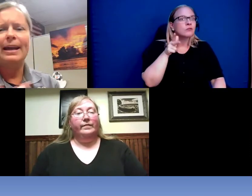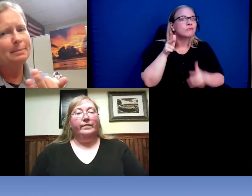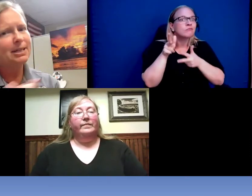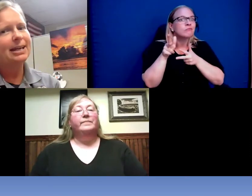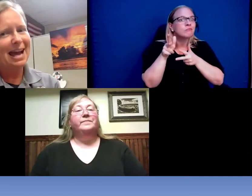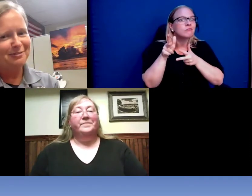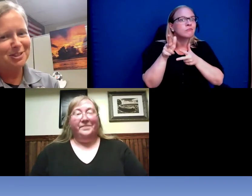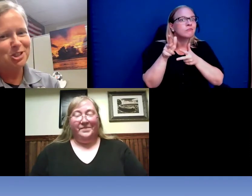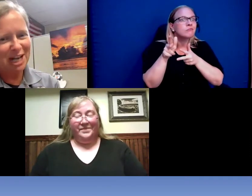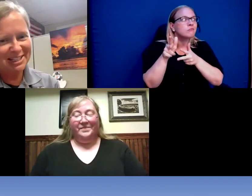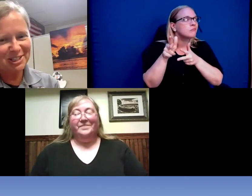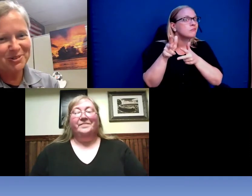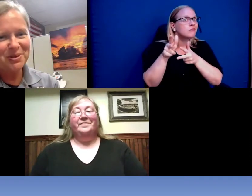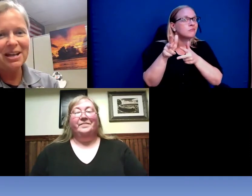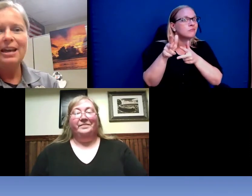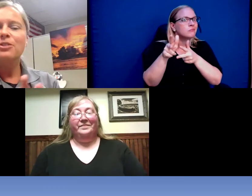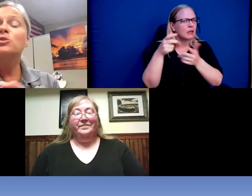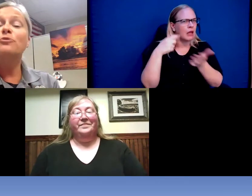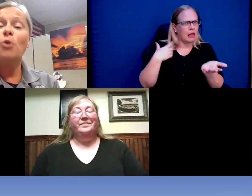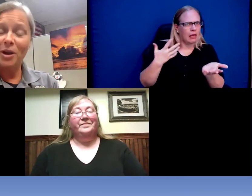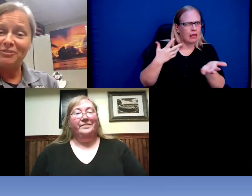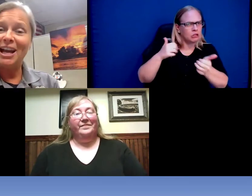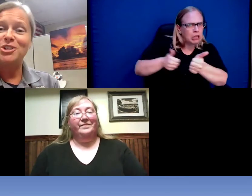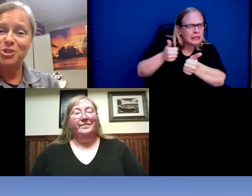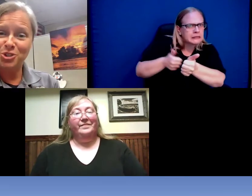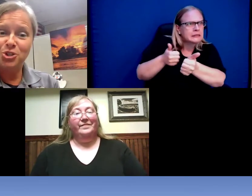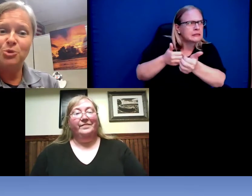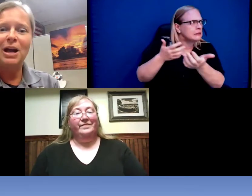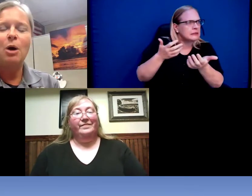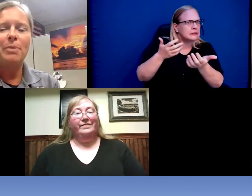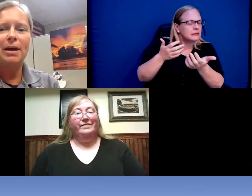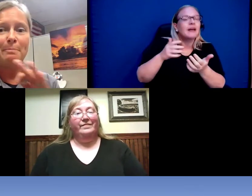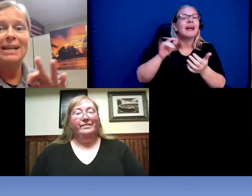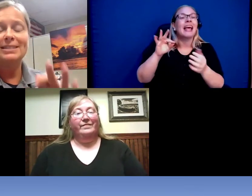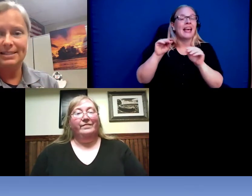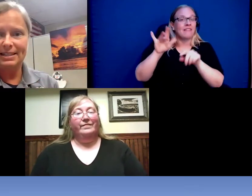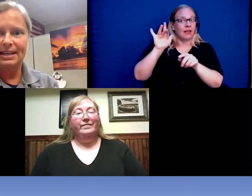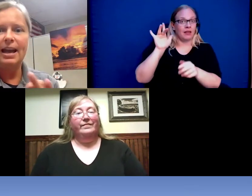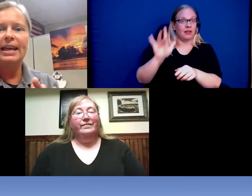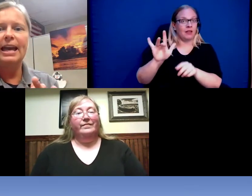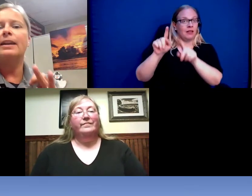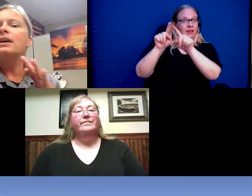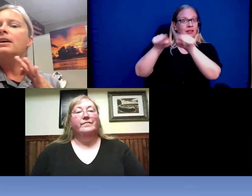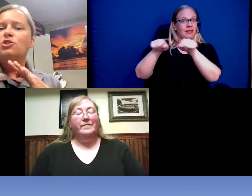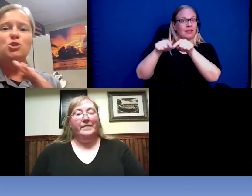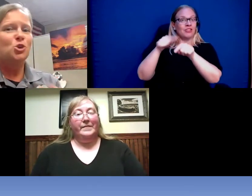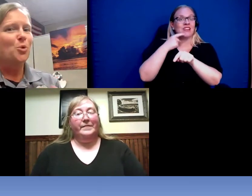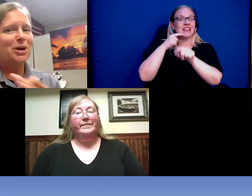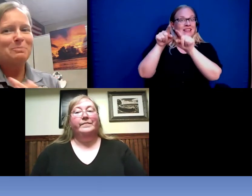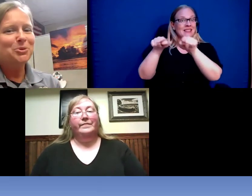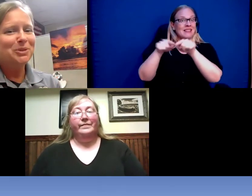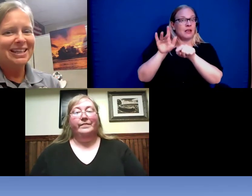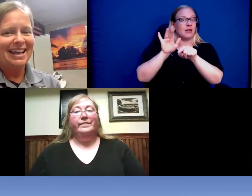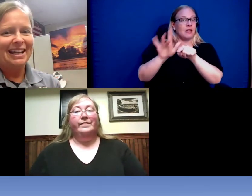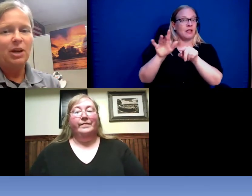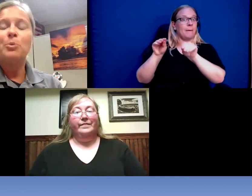I am going to have to chase you the four- way flashers could help immensely . Again just so we are communicating